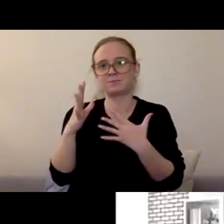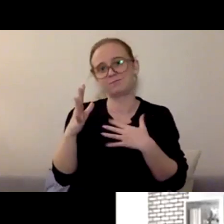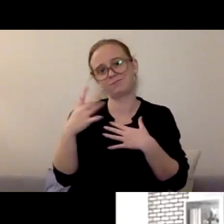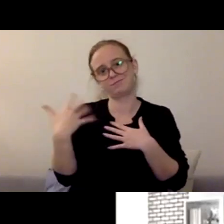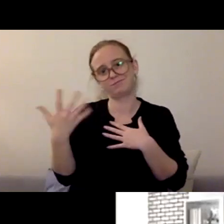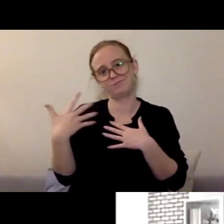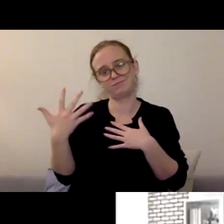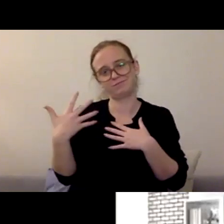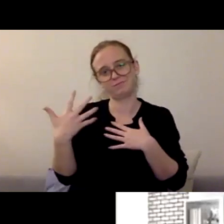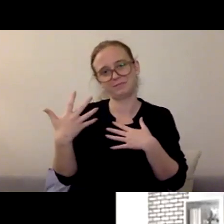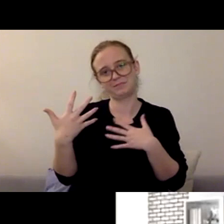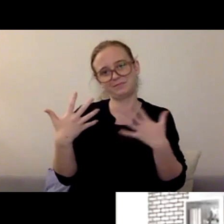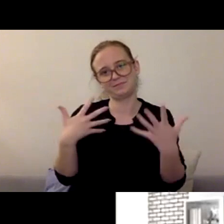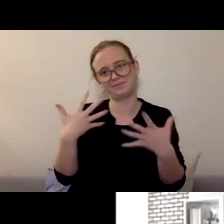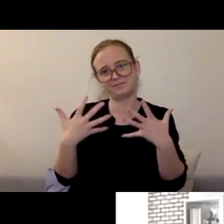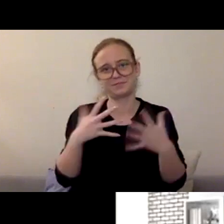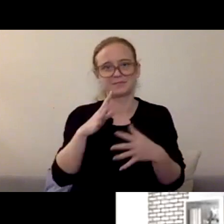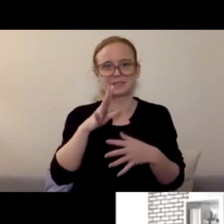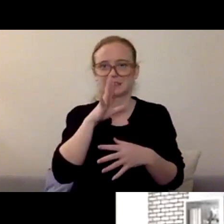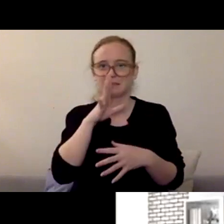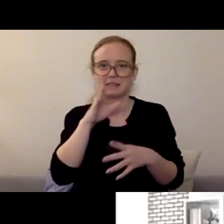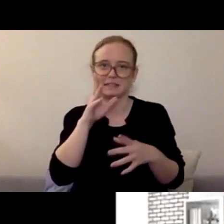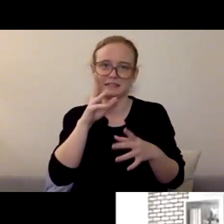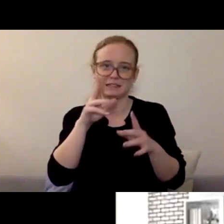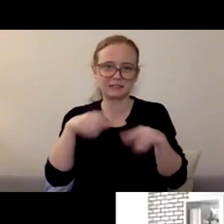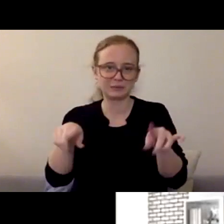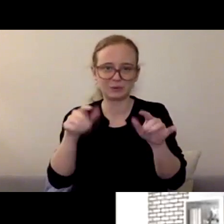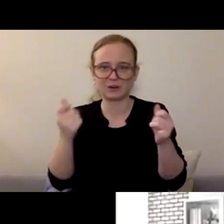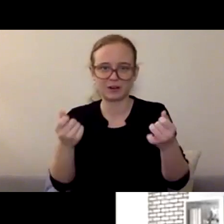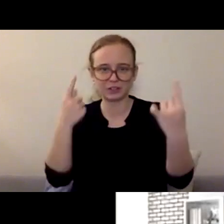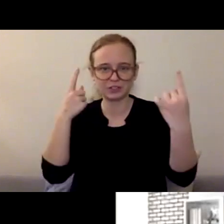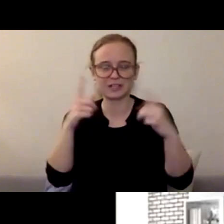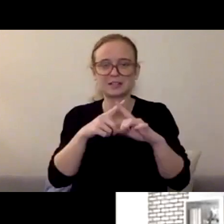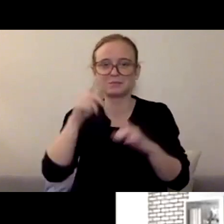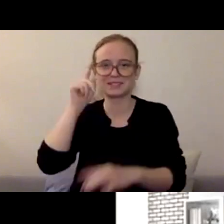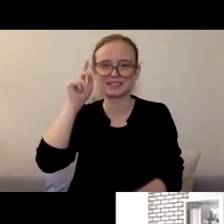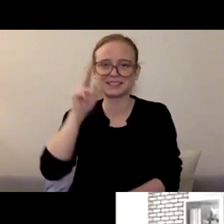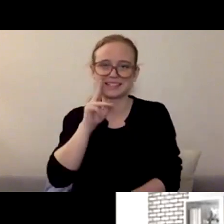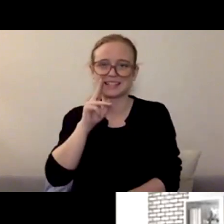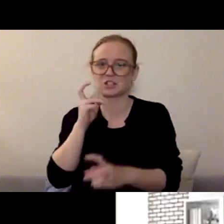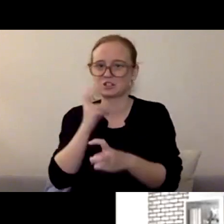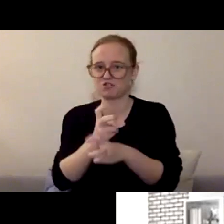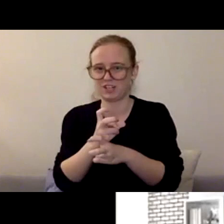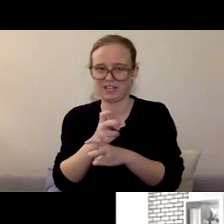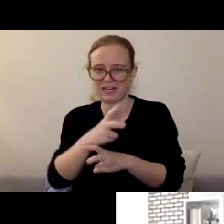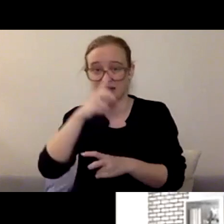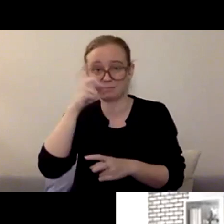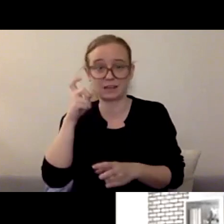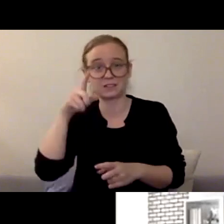but teens aren't are tricky because they're in that place where they're supposed to be separating and they need to get some distance from families, and they might be a little less ready